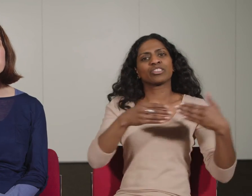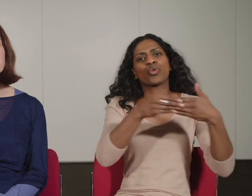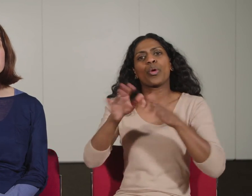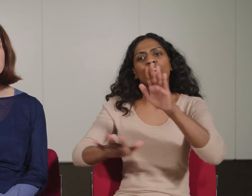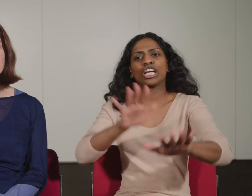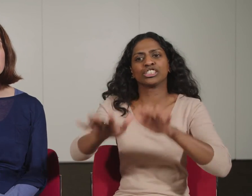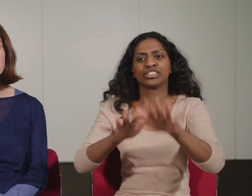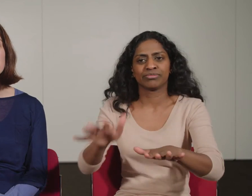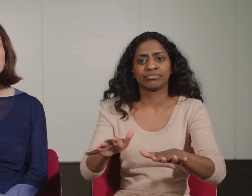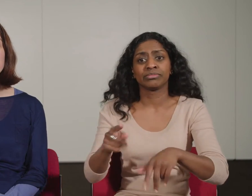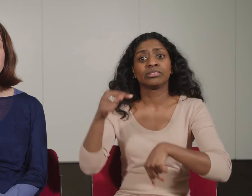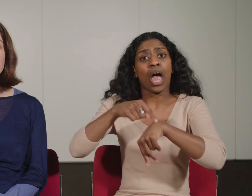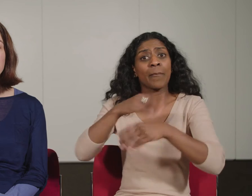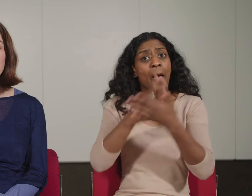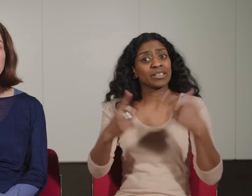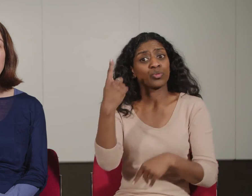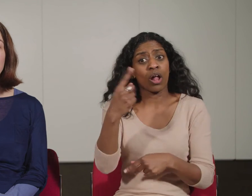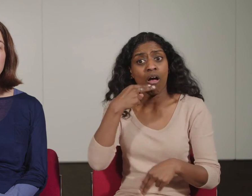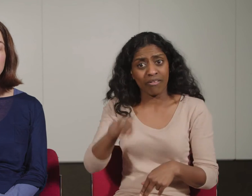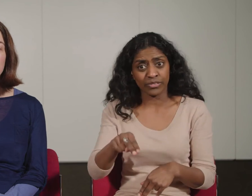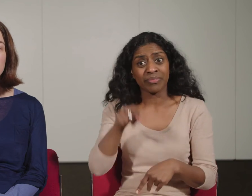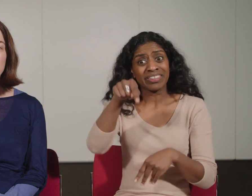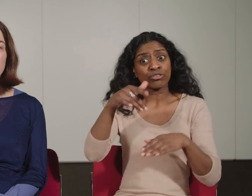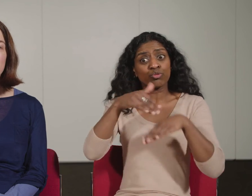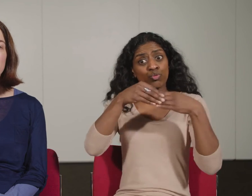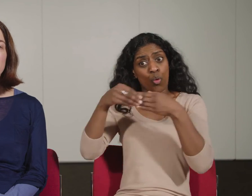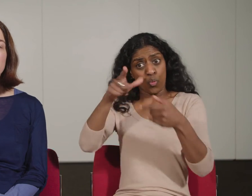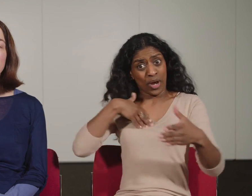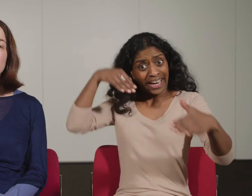There will be a touch tour before the show at 1.30pm. Please let box office know at the